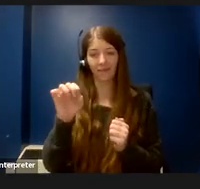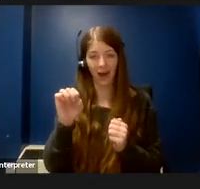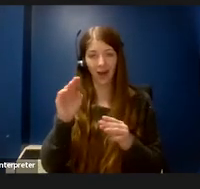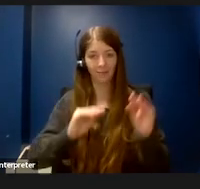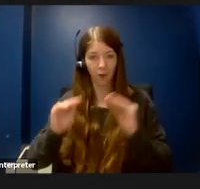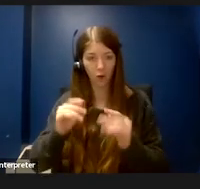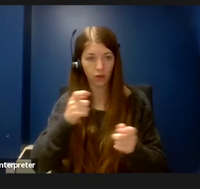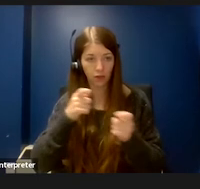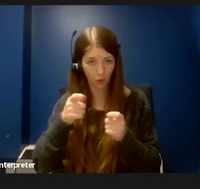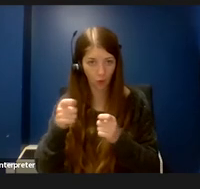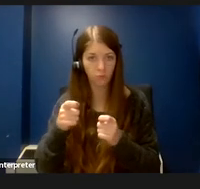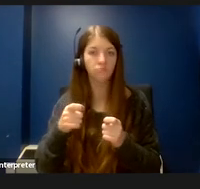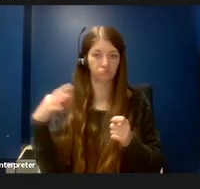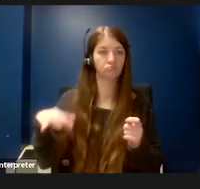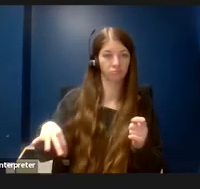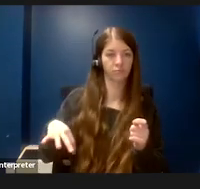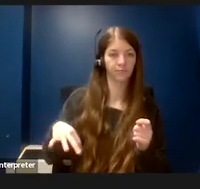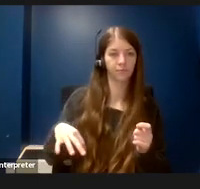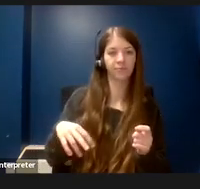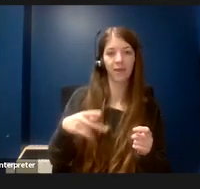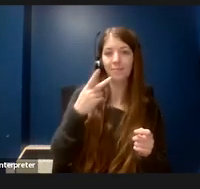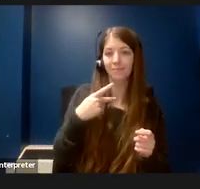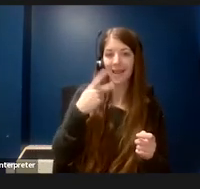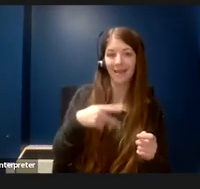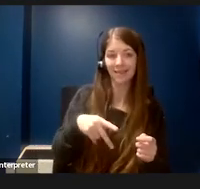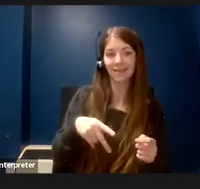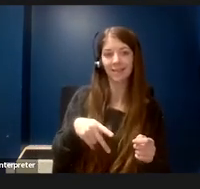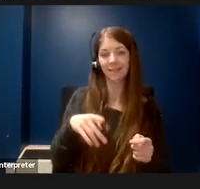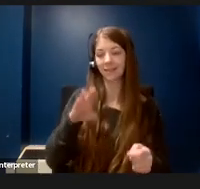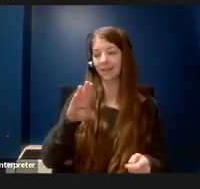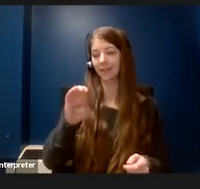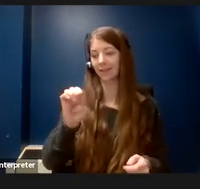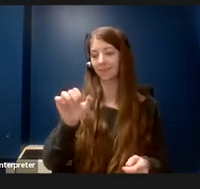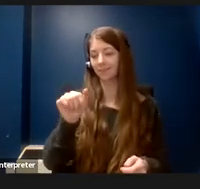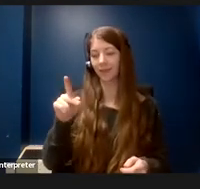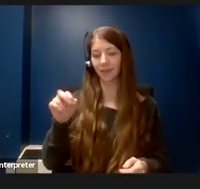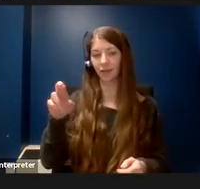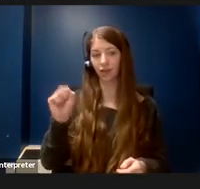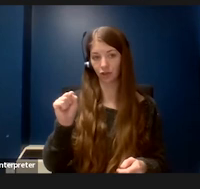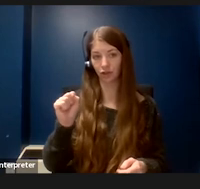are useful. When I was working in the lab, I had a selection of both glass and plastic